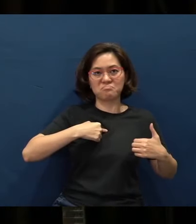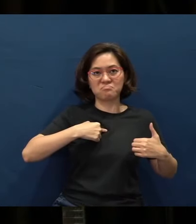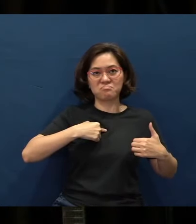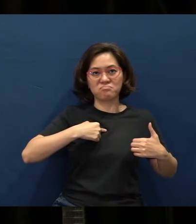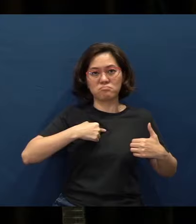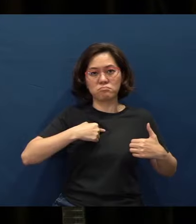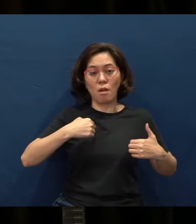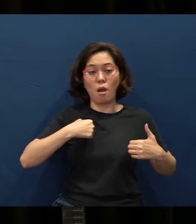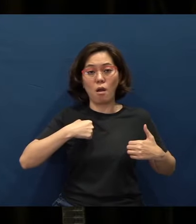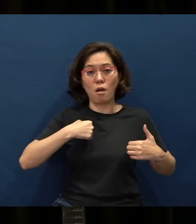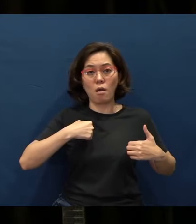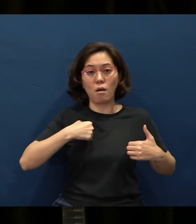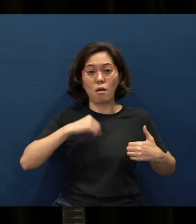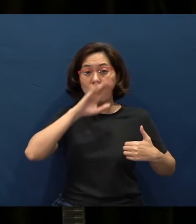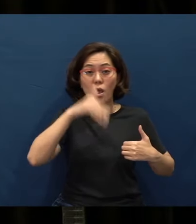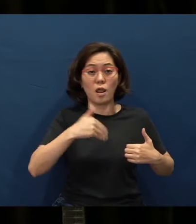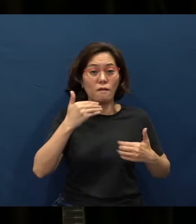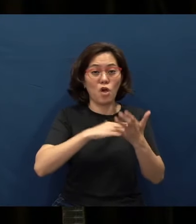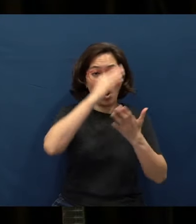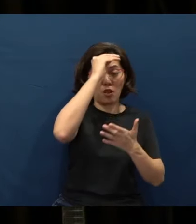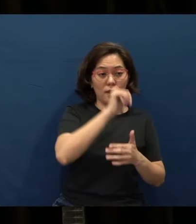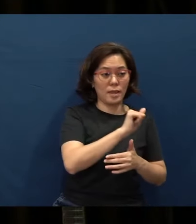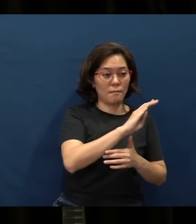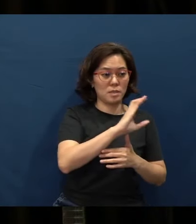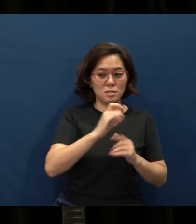And I never learnt about ABCs first, but I learned about Jesus Christ first.